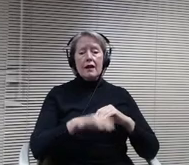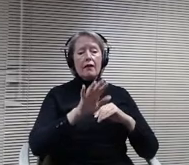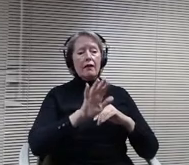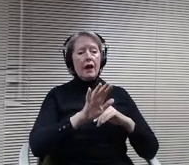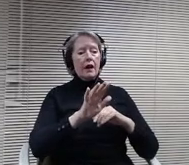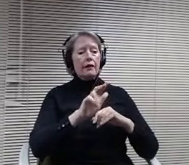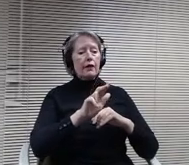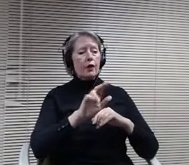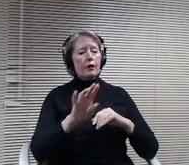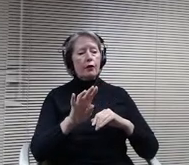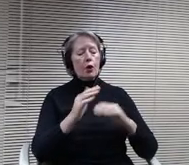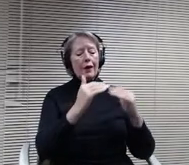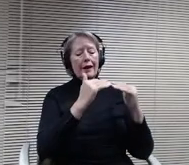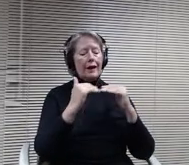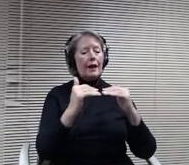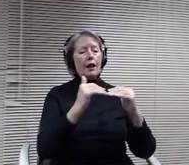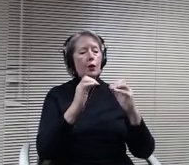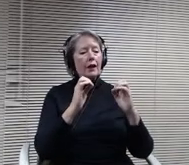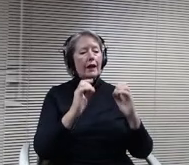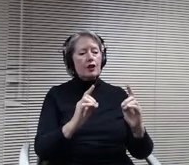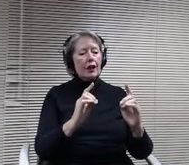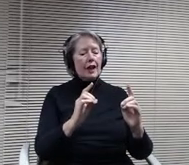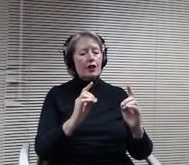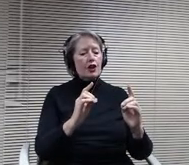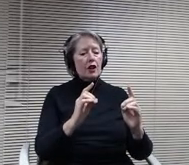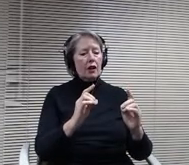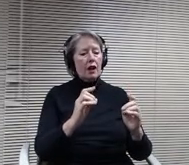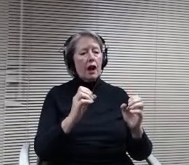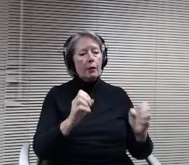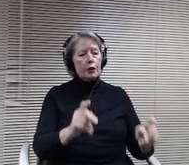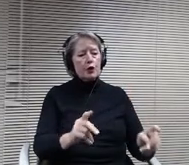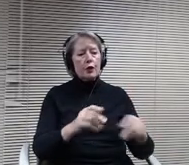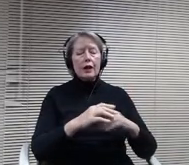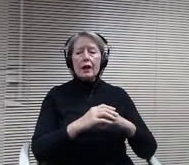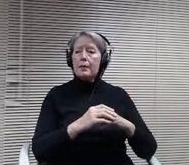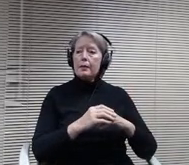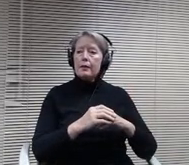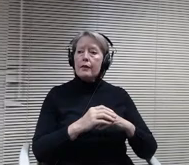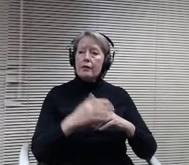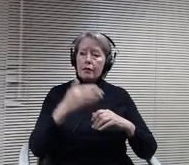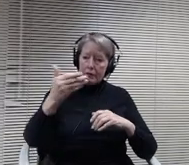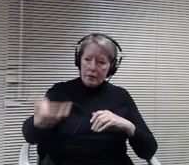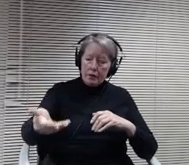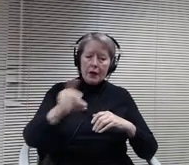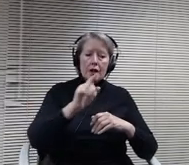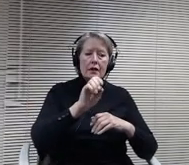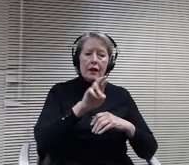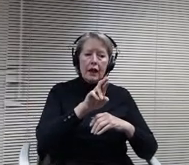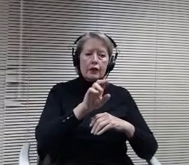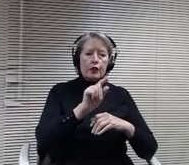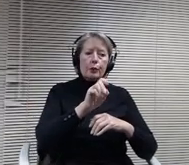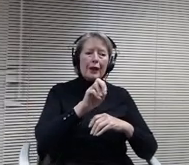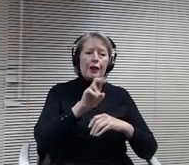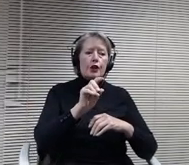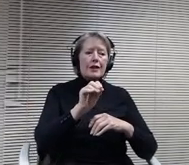opportunity, educational opportunity. Doctor Peterson, one point I should have made probably with the bullying